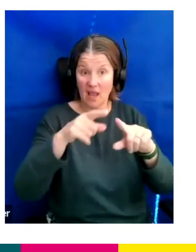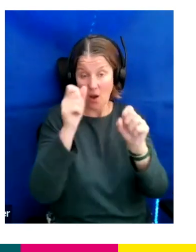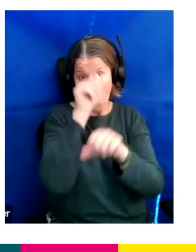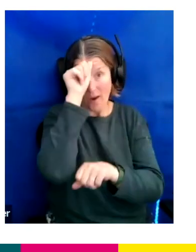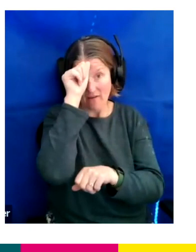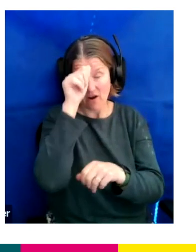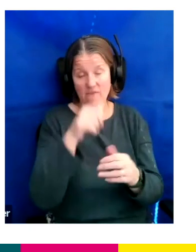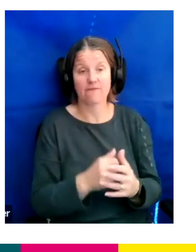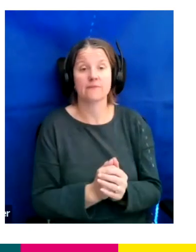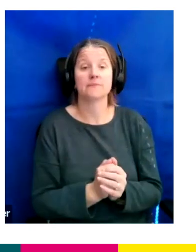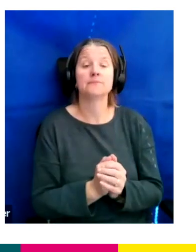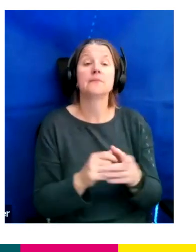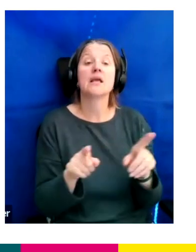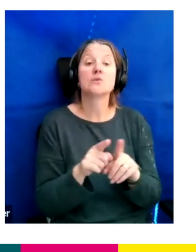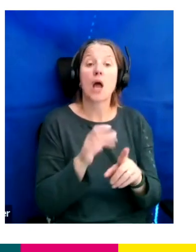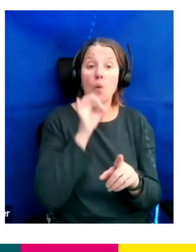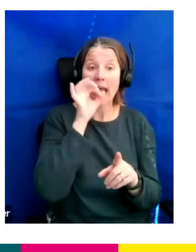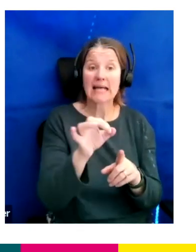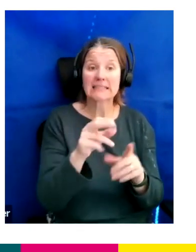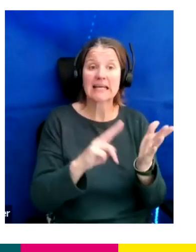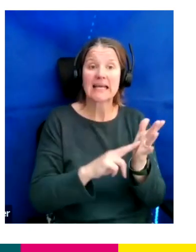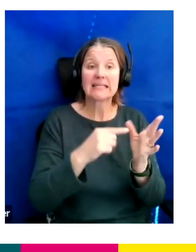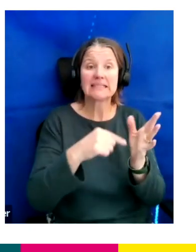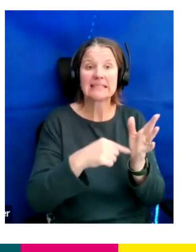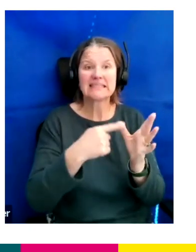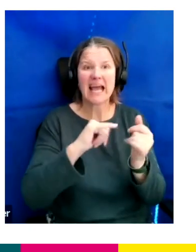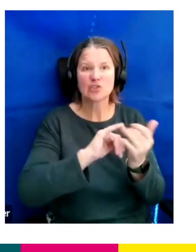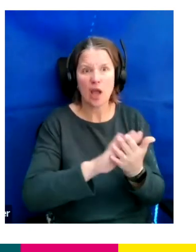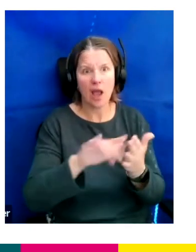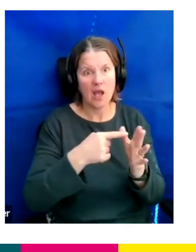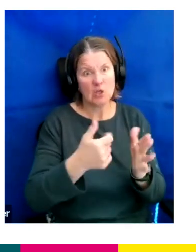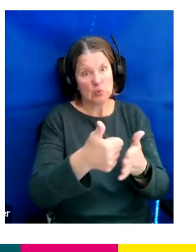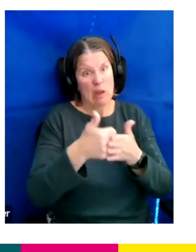And we also ask Natasha sometimes to help us send across recommendations that is another